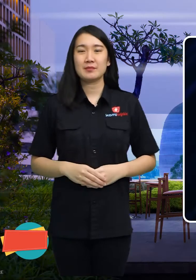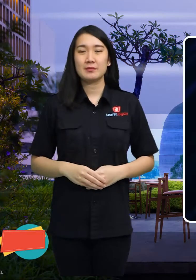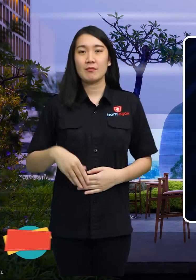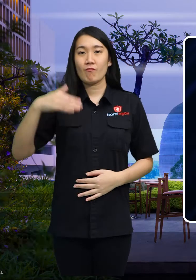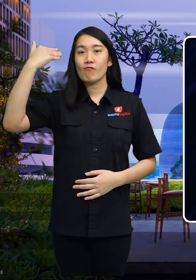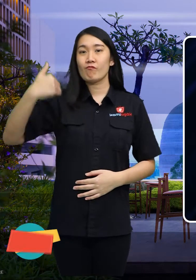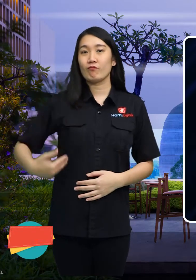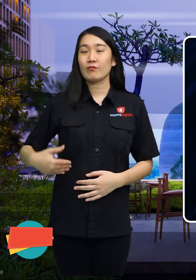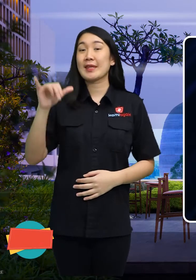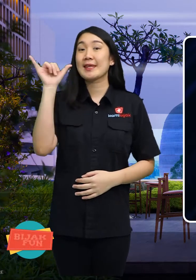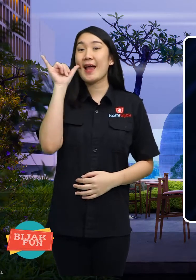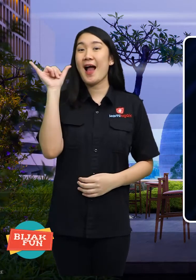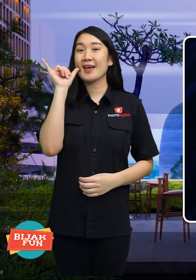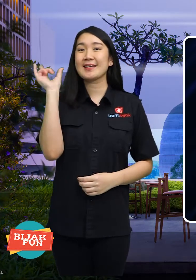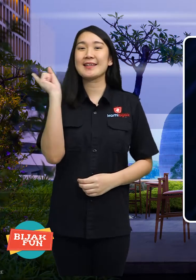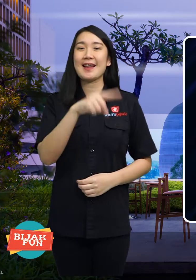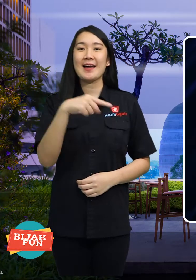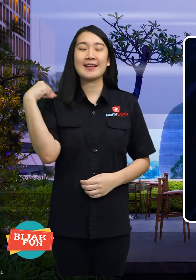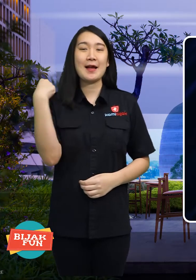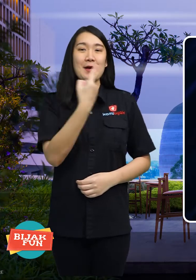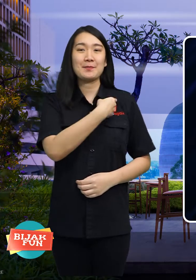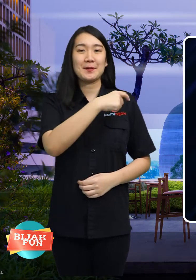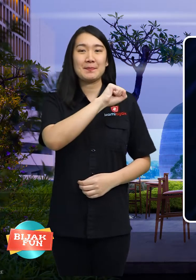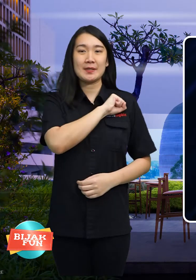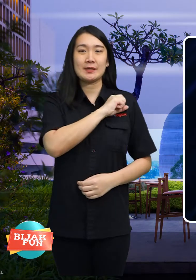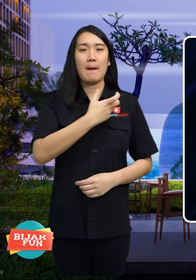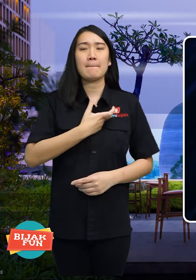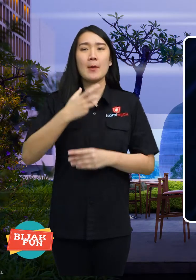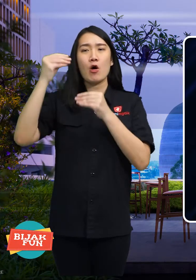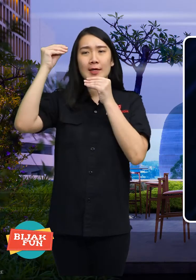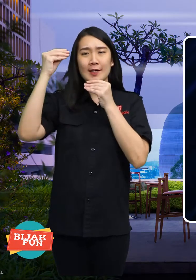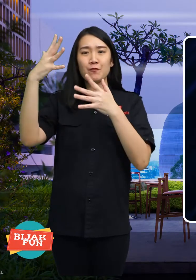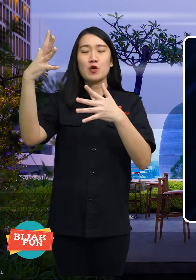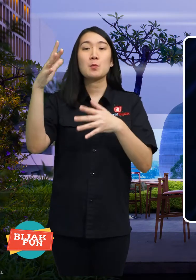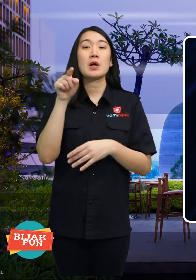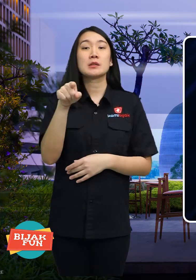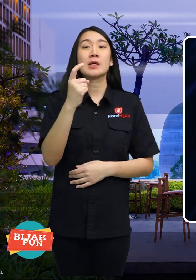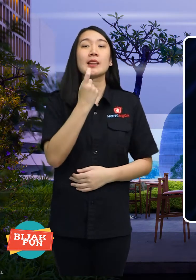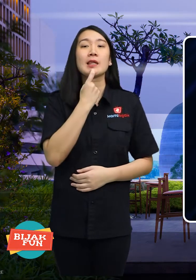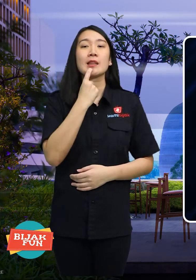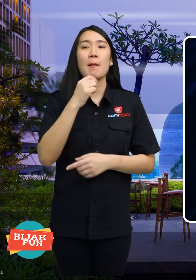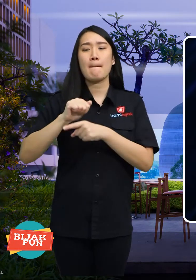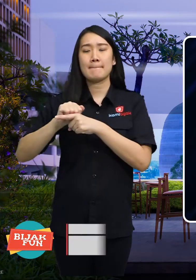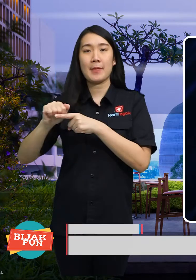I'm Yani from KamiBijak want convey information about